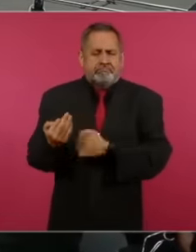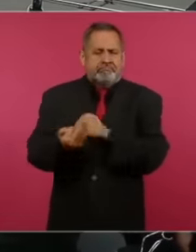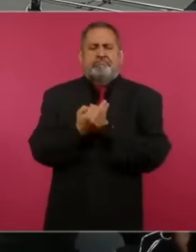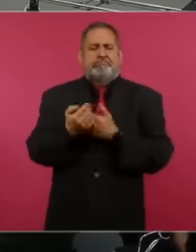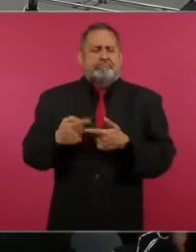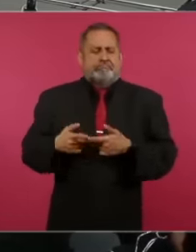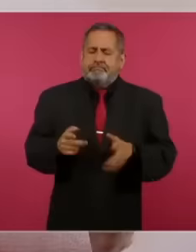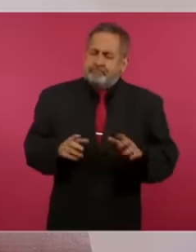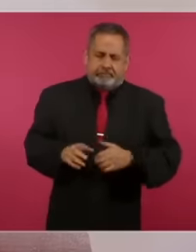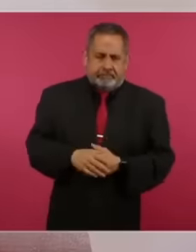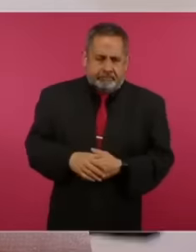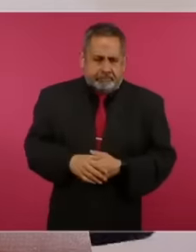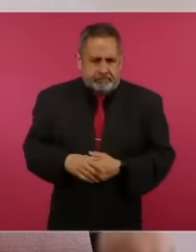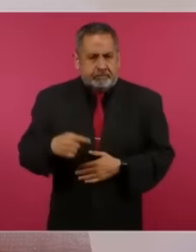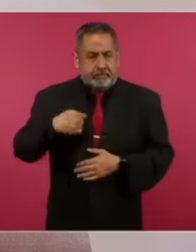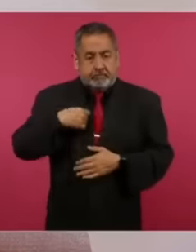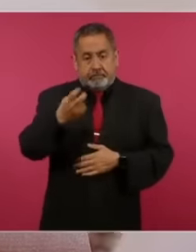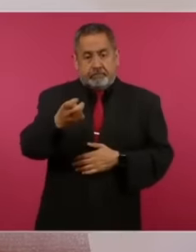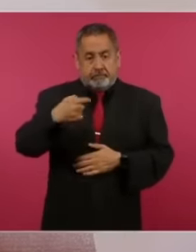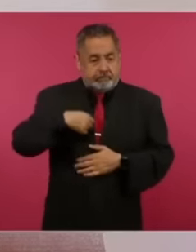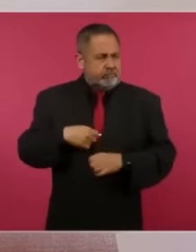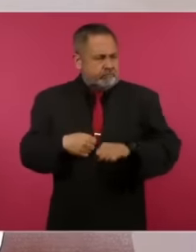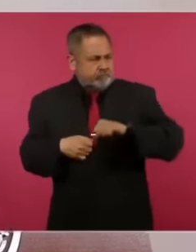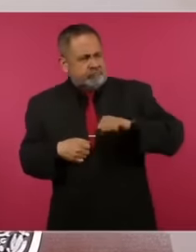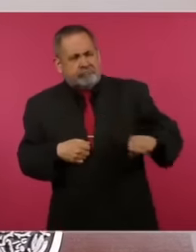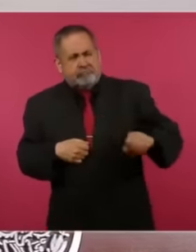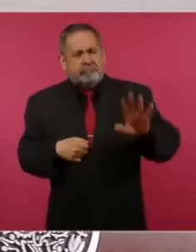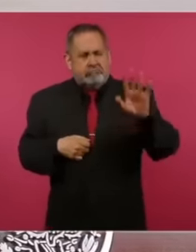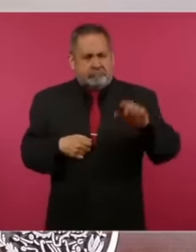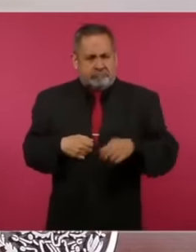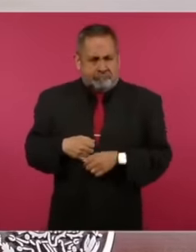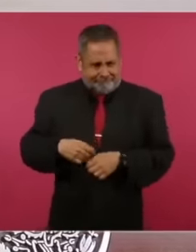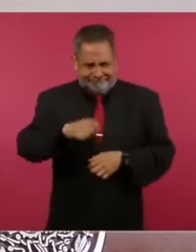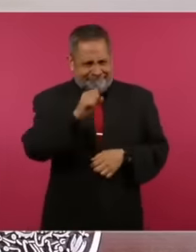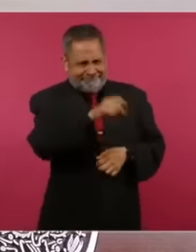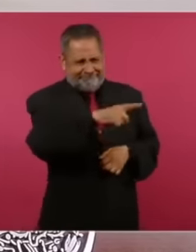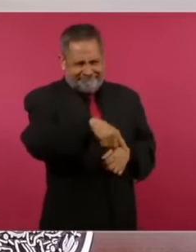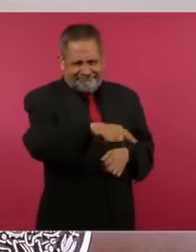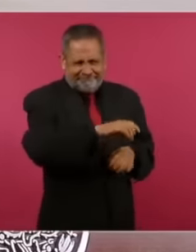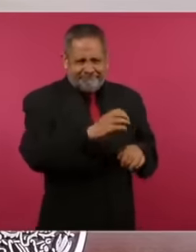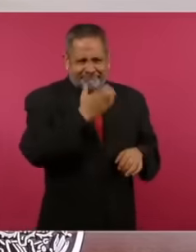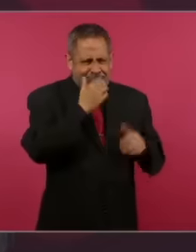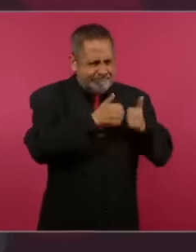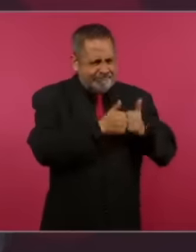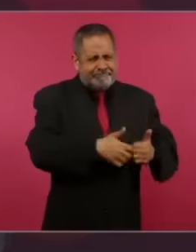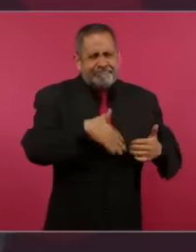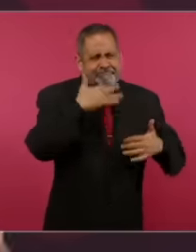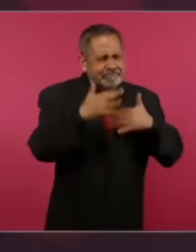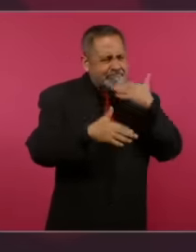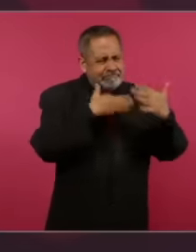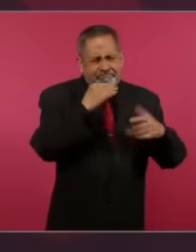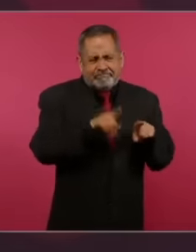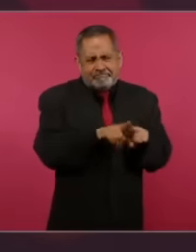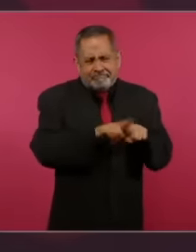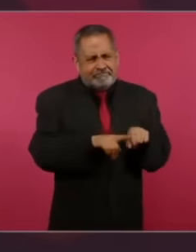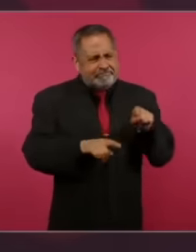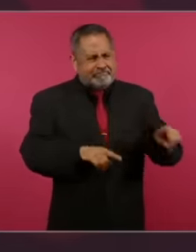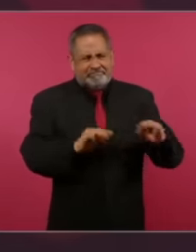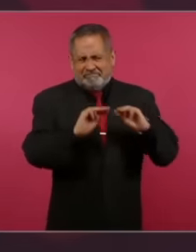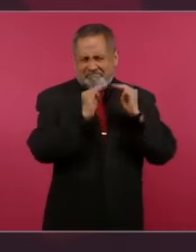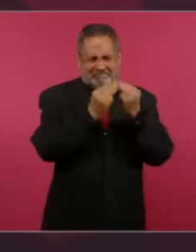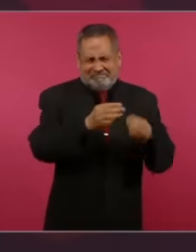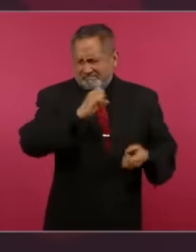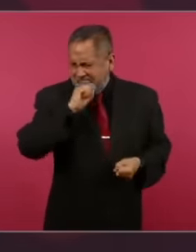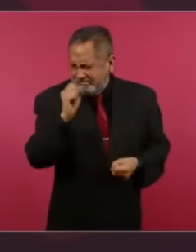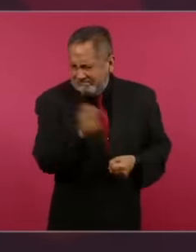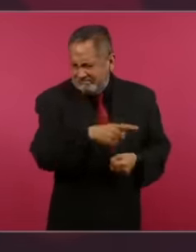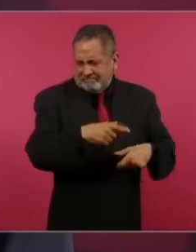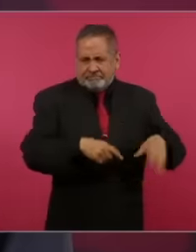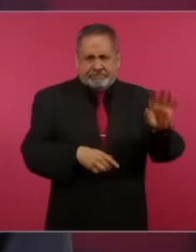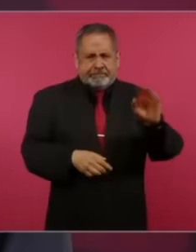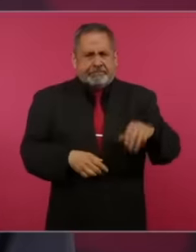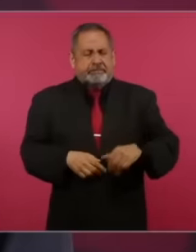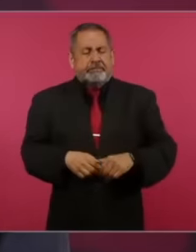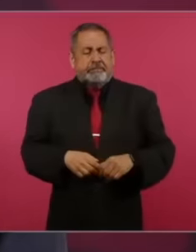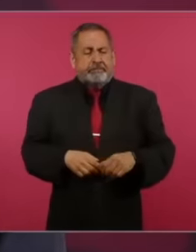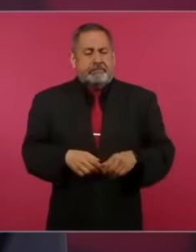That is why I can resist these same corrupt conservatives gangsters are bothered by